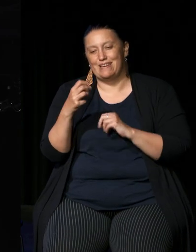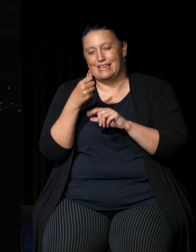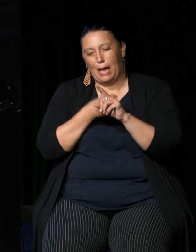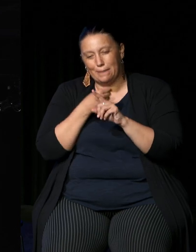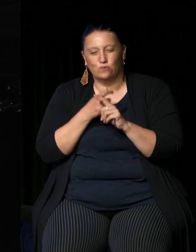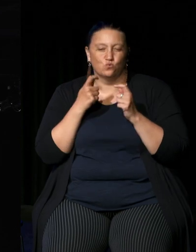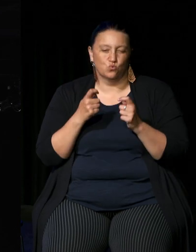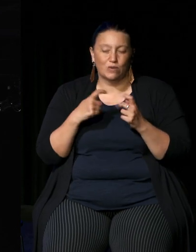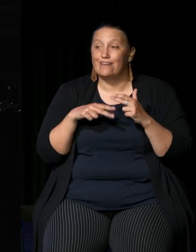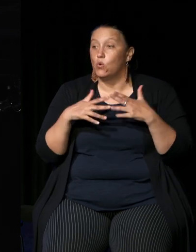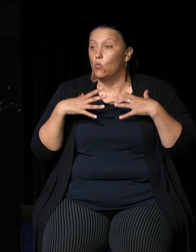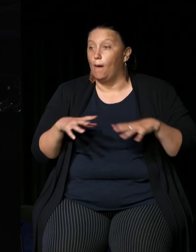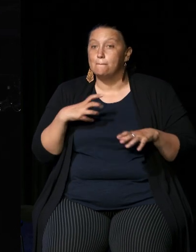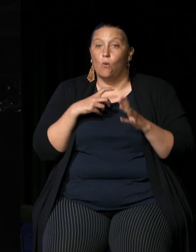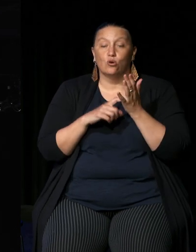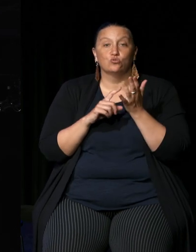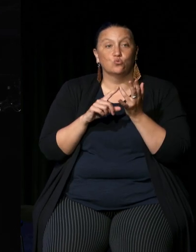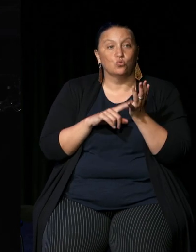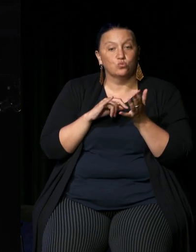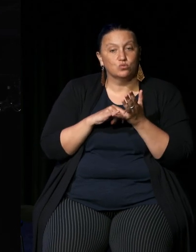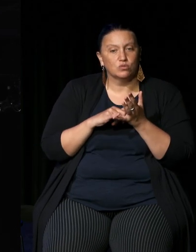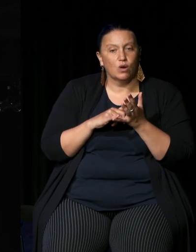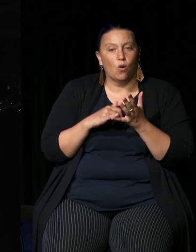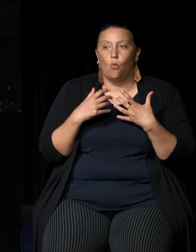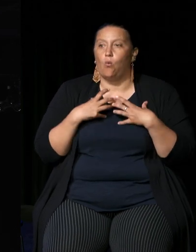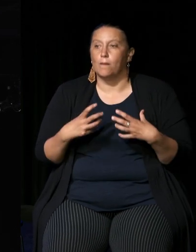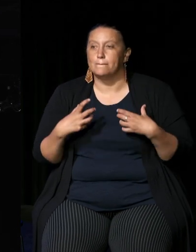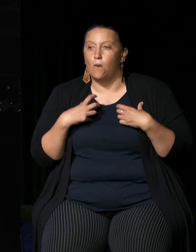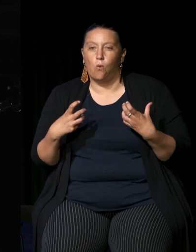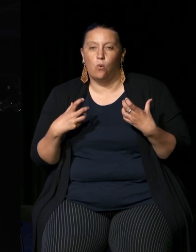more tools if you are interested uh if that is the direction that you want to go down what you can do